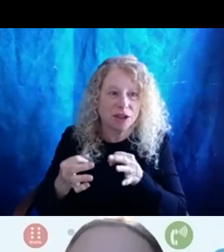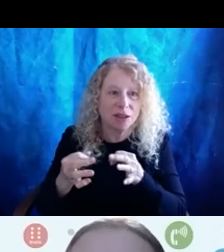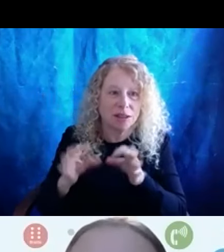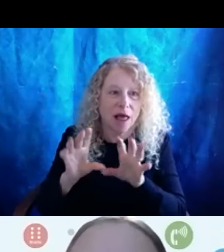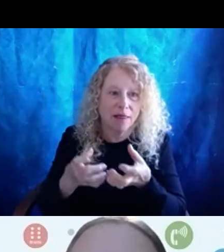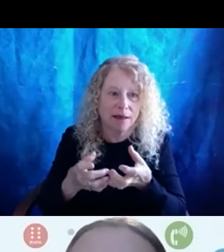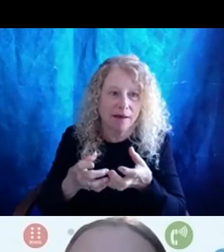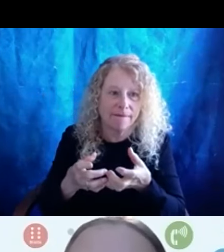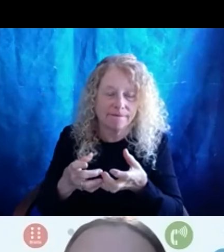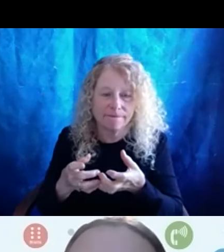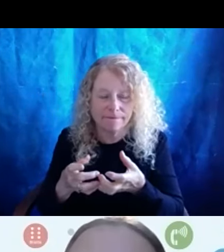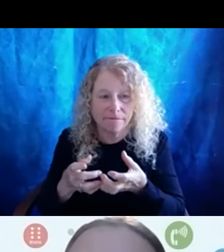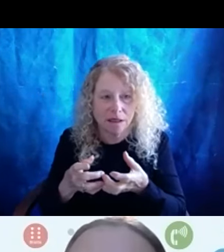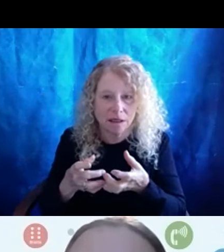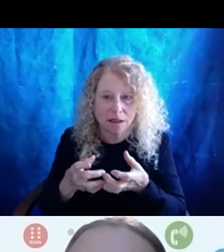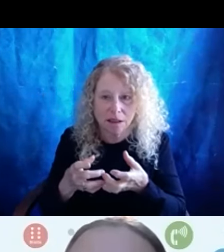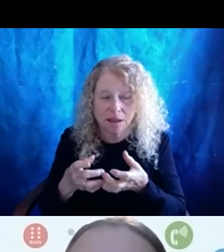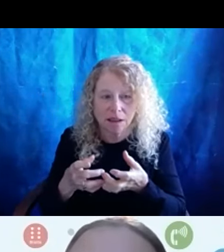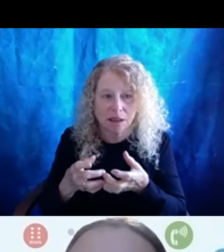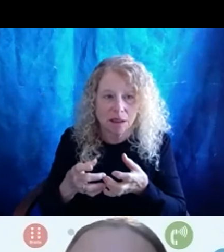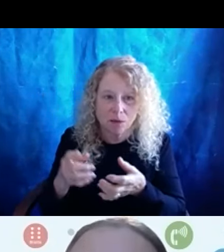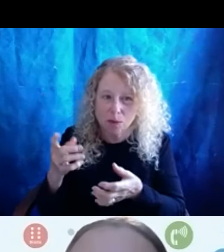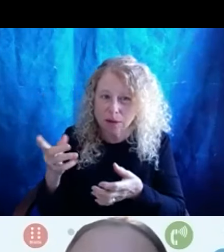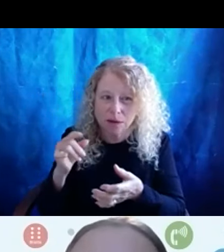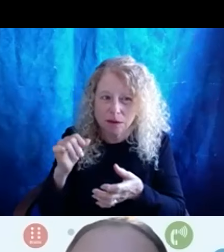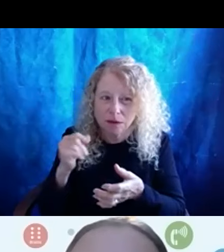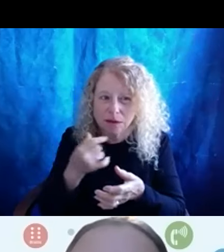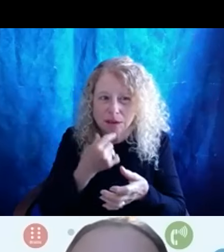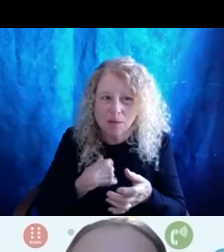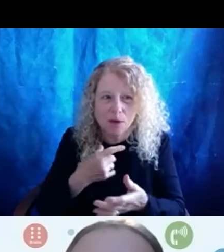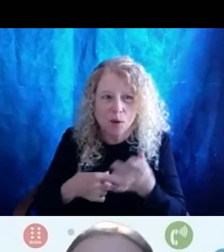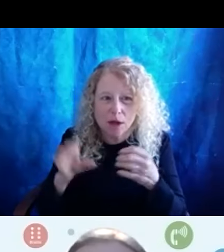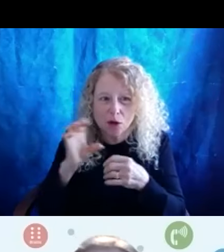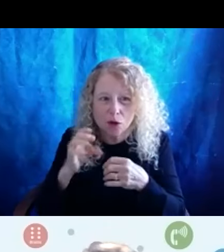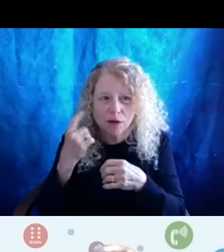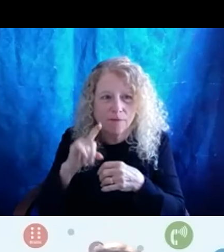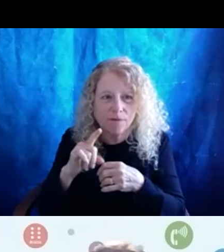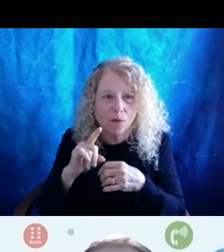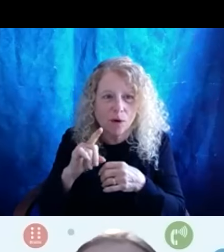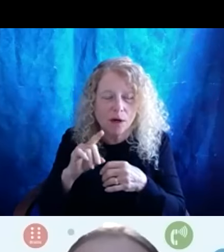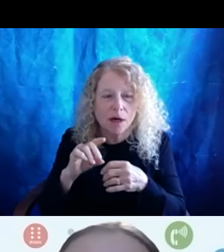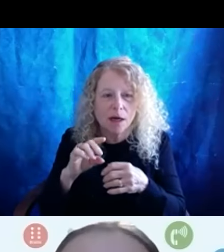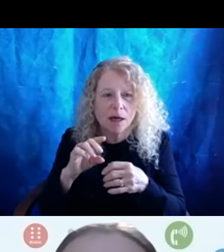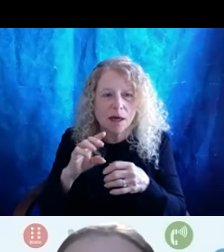Tell me with with what you're looking for in regards to having. Really an affinity space as a